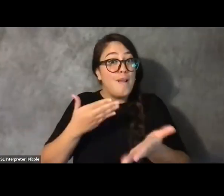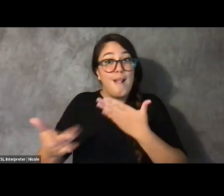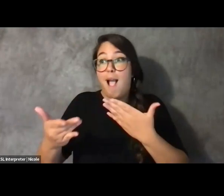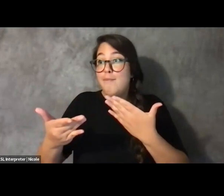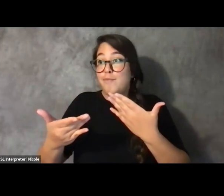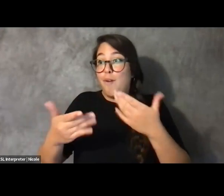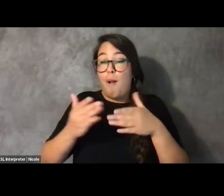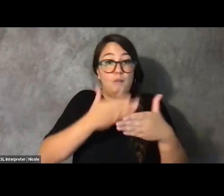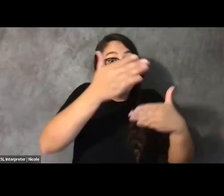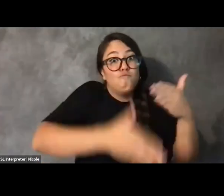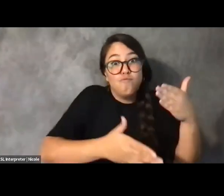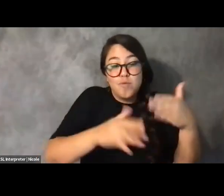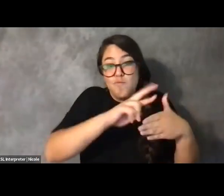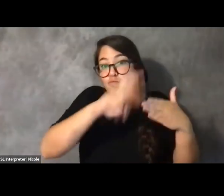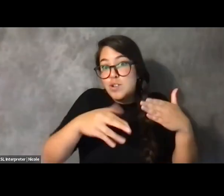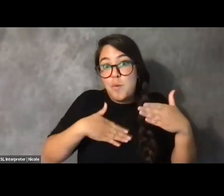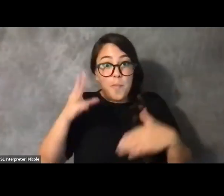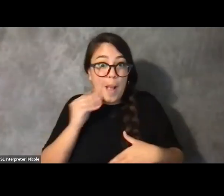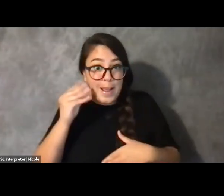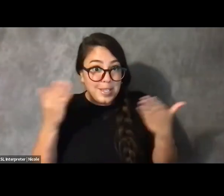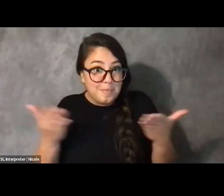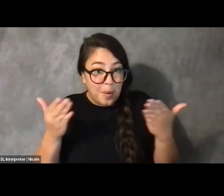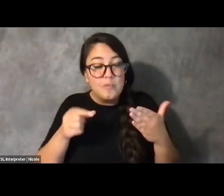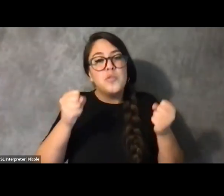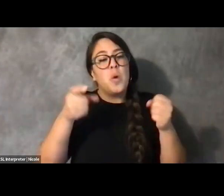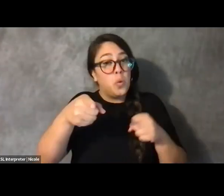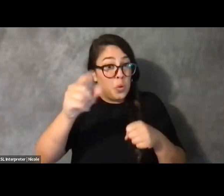And so, the pieces that you've seen were all created this month